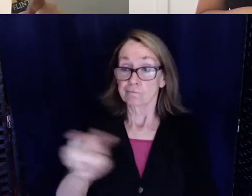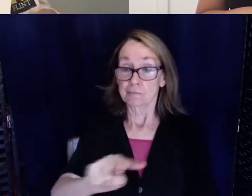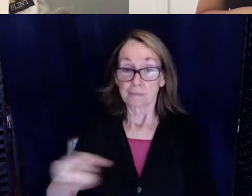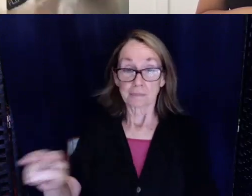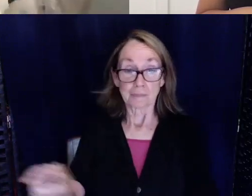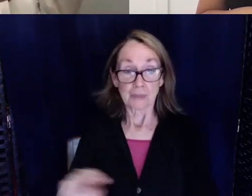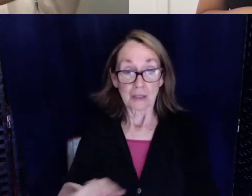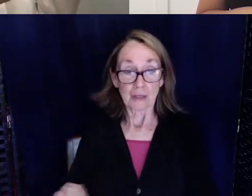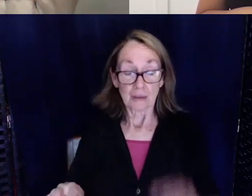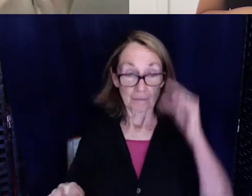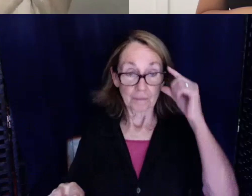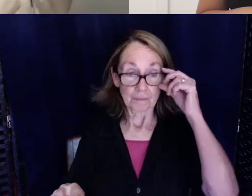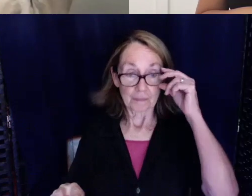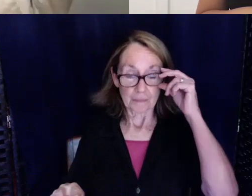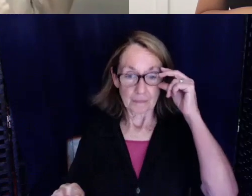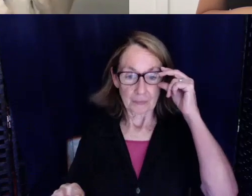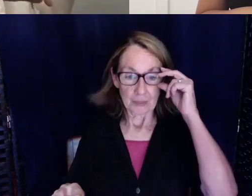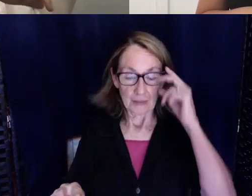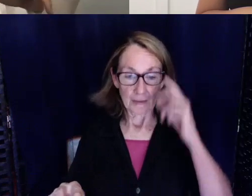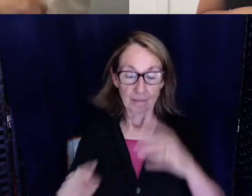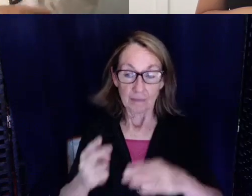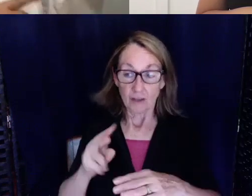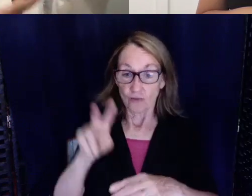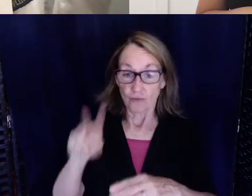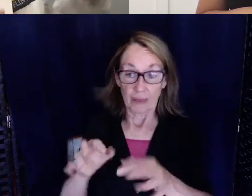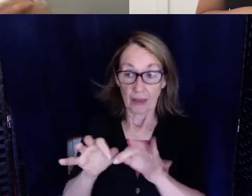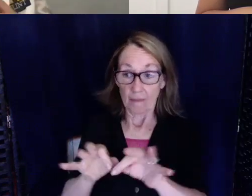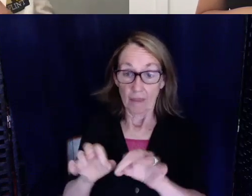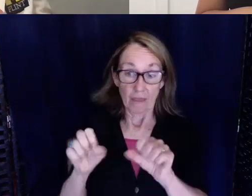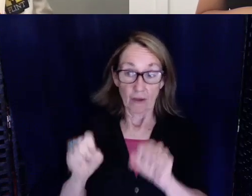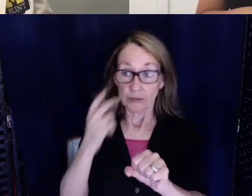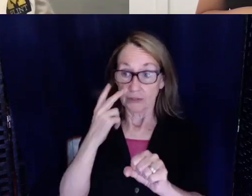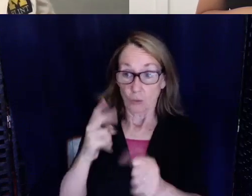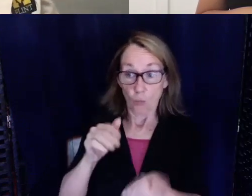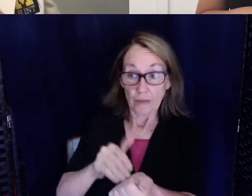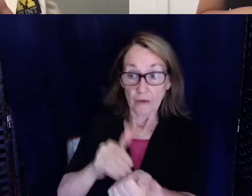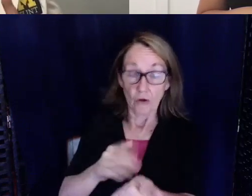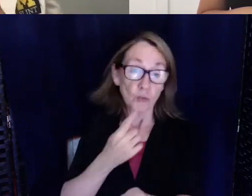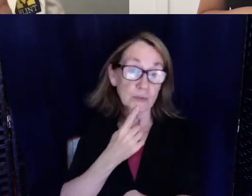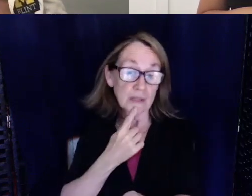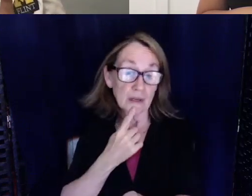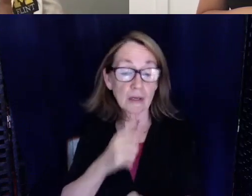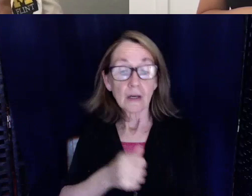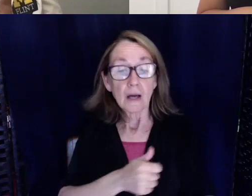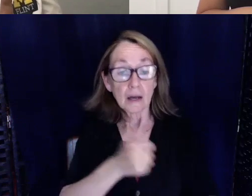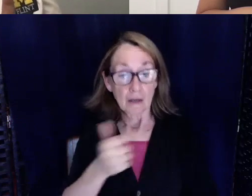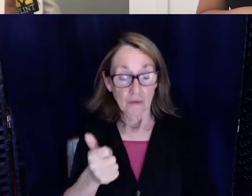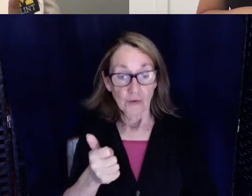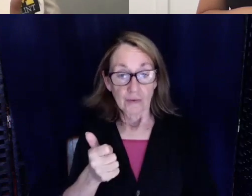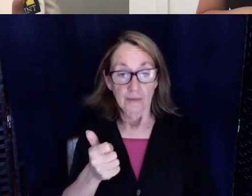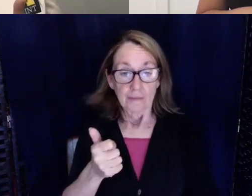they looked at the caption and they were able to see what the doctor said. Another thing is in the surgery room you